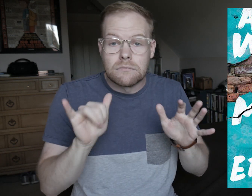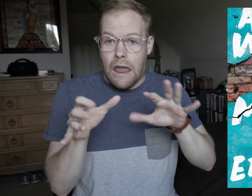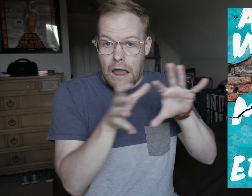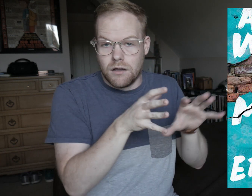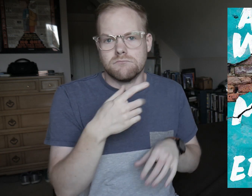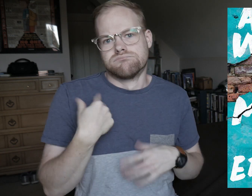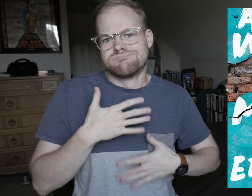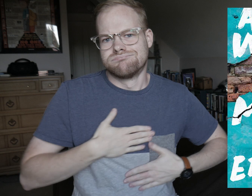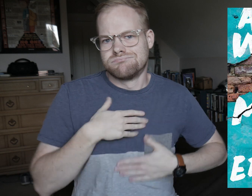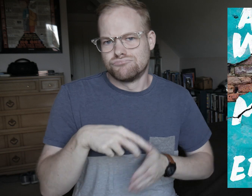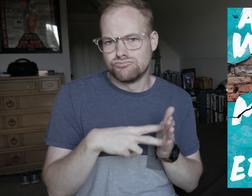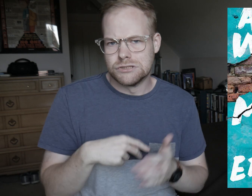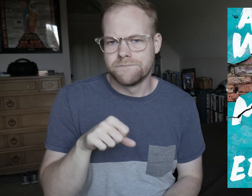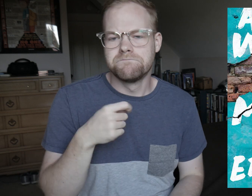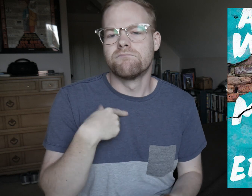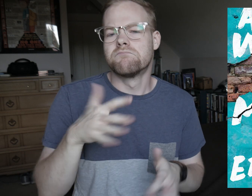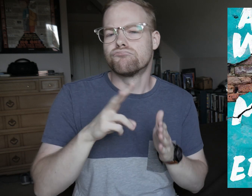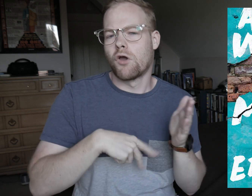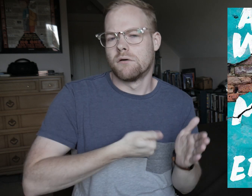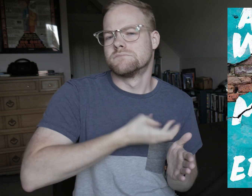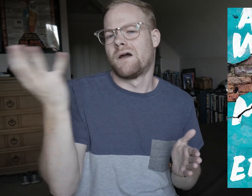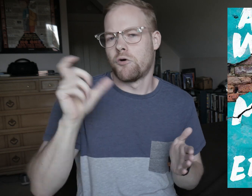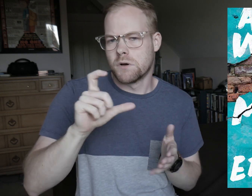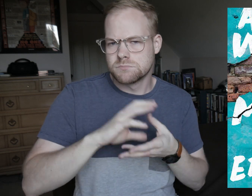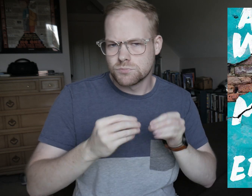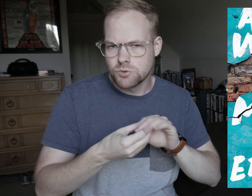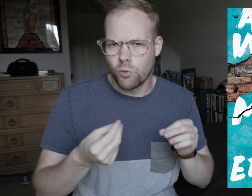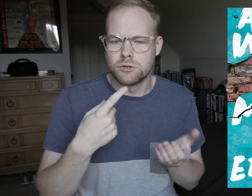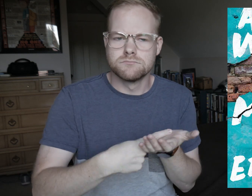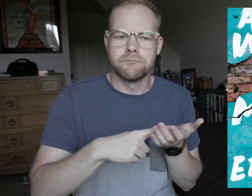With that, I did enjoy this read. I’ve read several Muslim stories that have talked